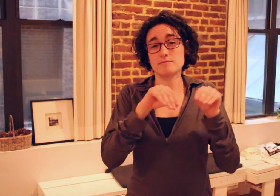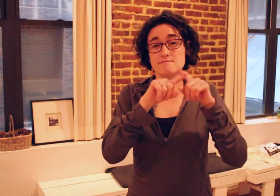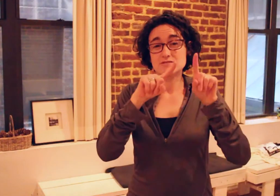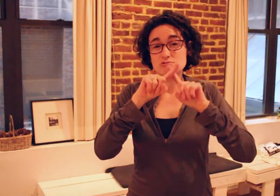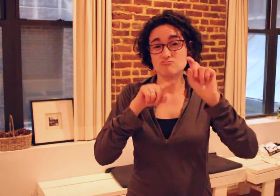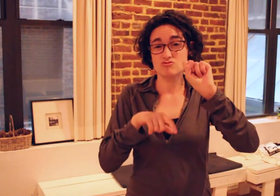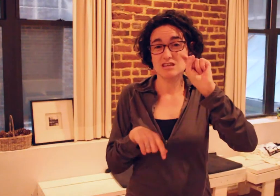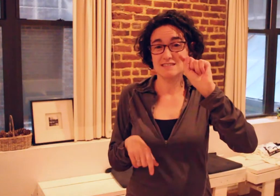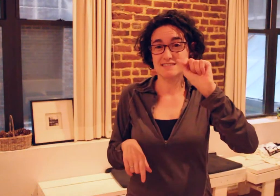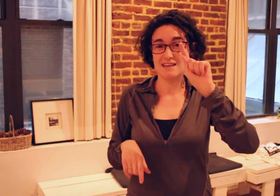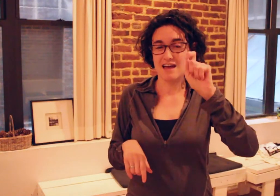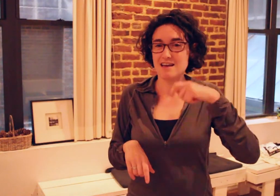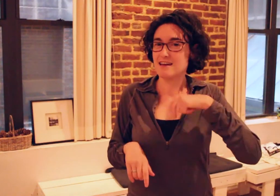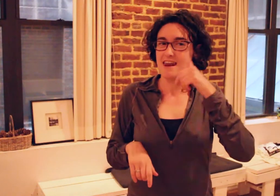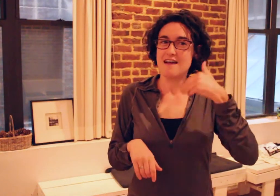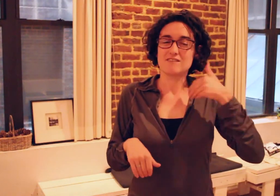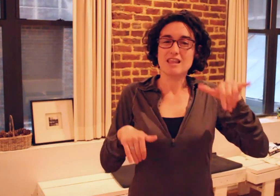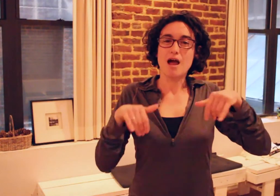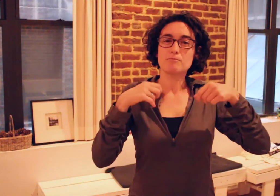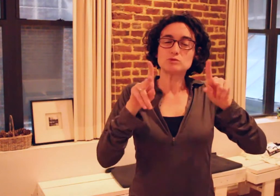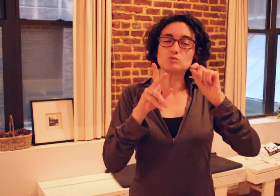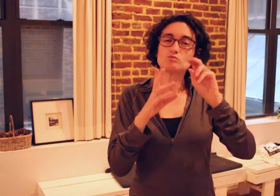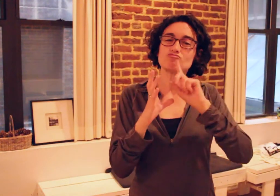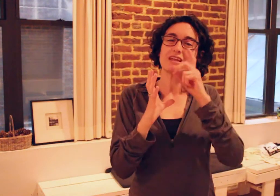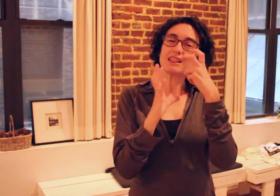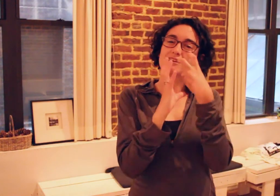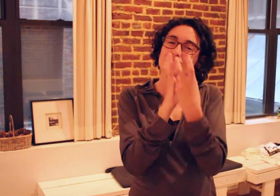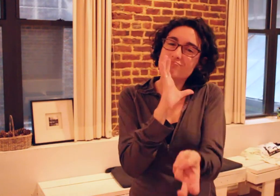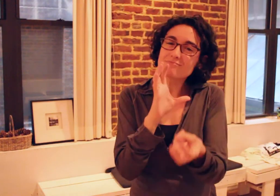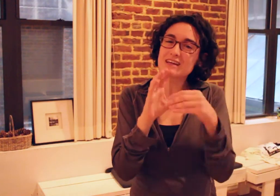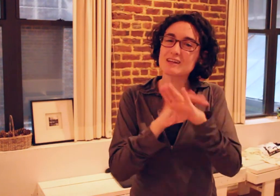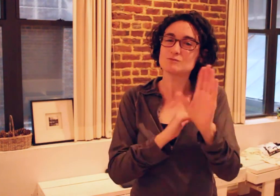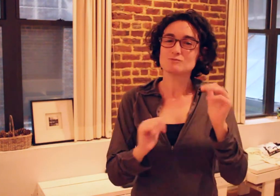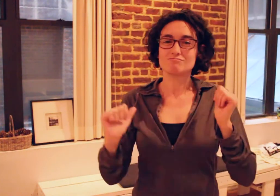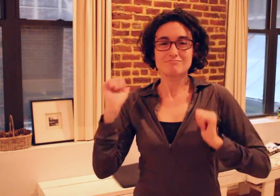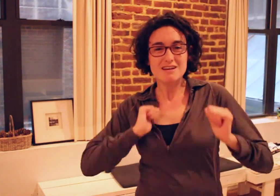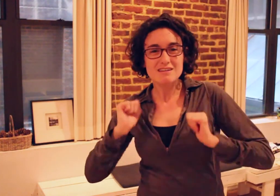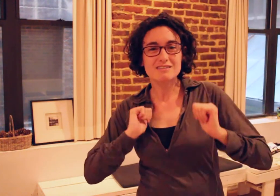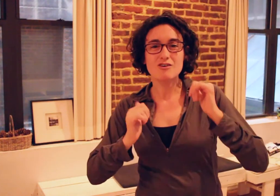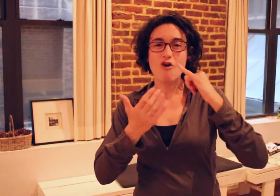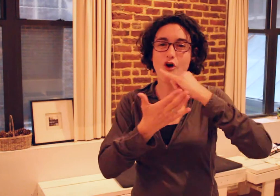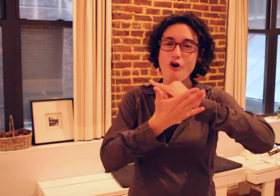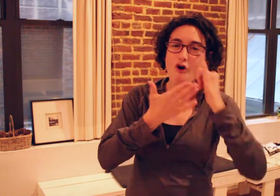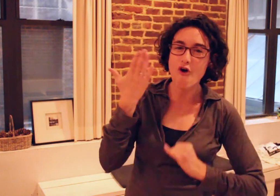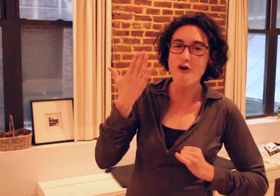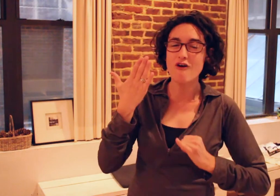I moved around to different and I felt like I really missed out on opportunities in theatre and art...